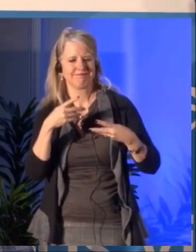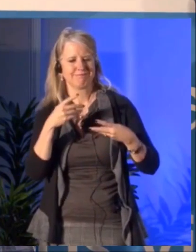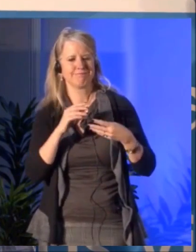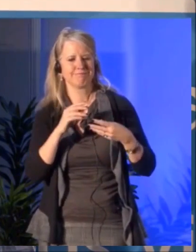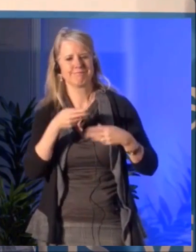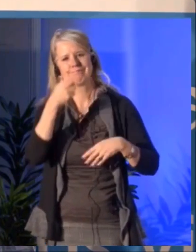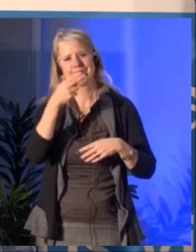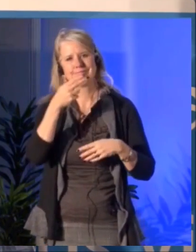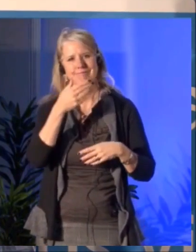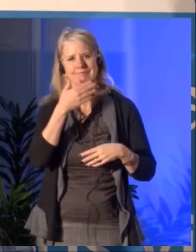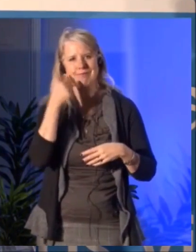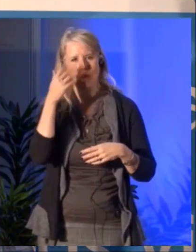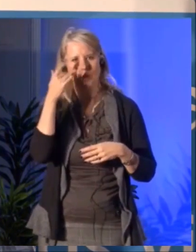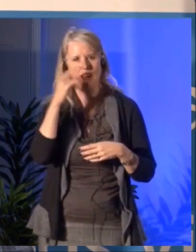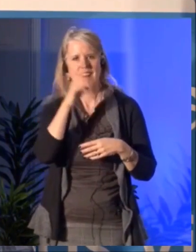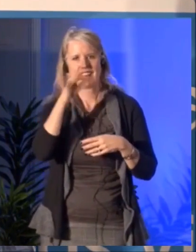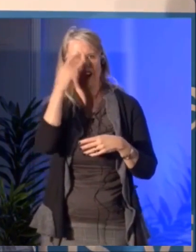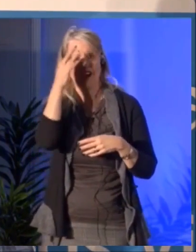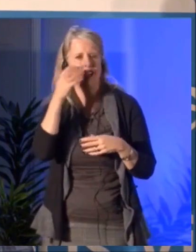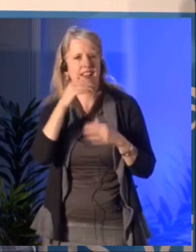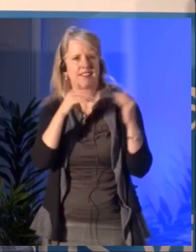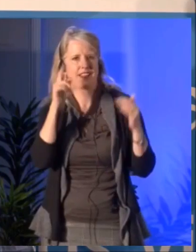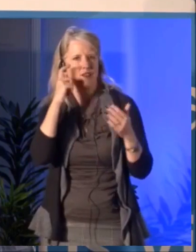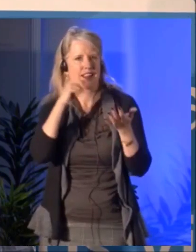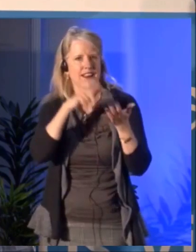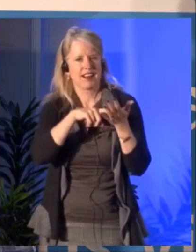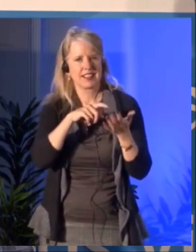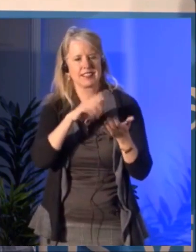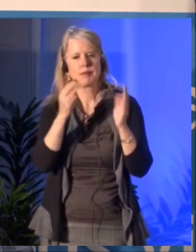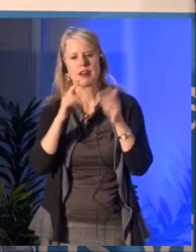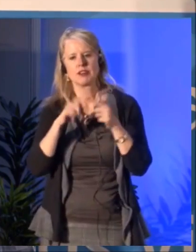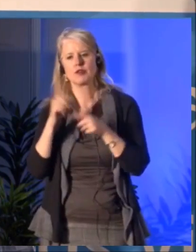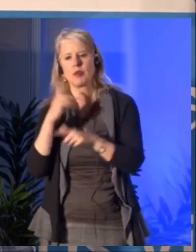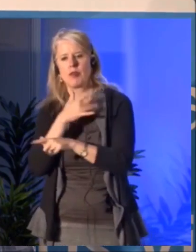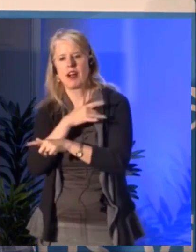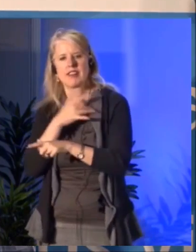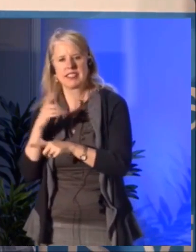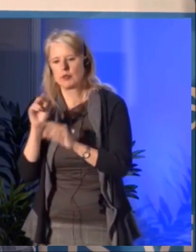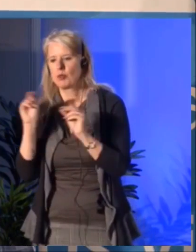So if a province decides that it will invest a lot for instance